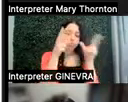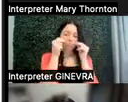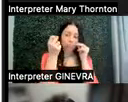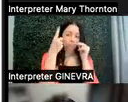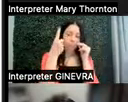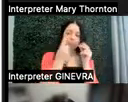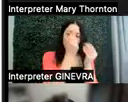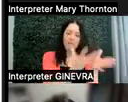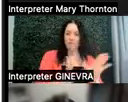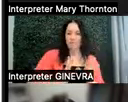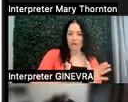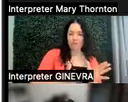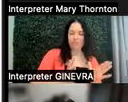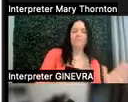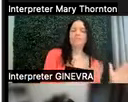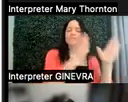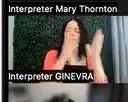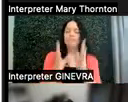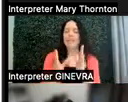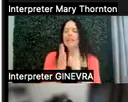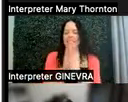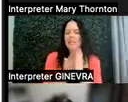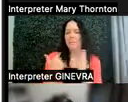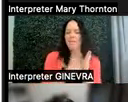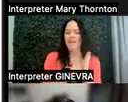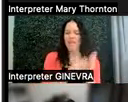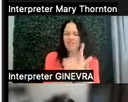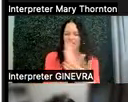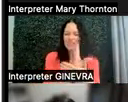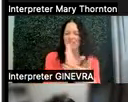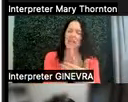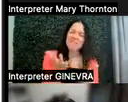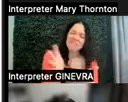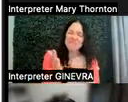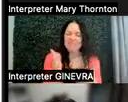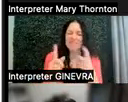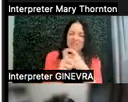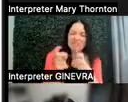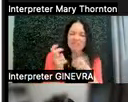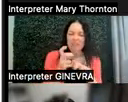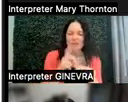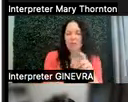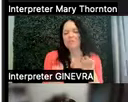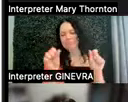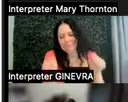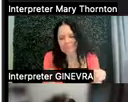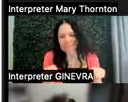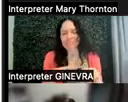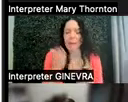And then some of us maybe we're going to find a little bit difficult, but it's manageable. And maybe it's difficult because of the reading.